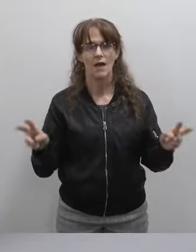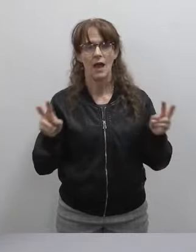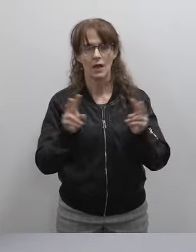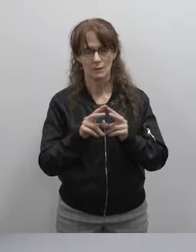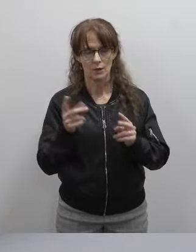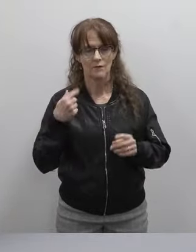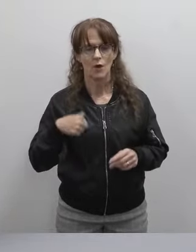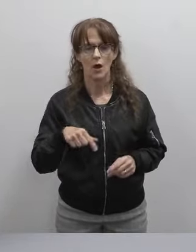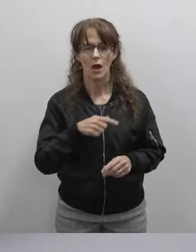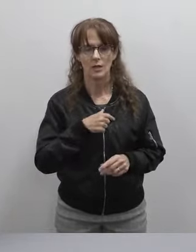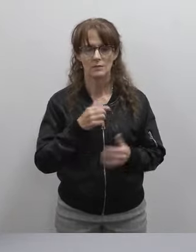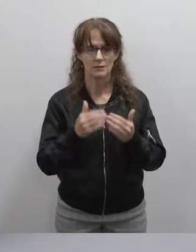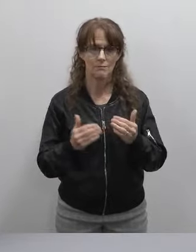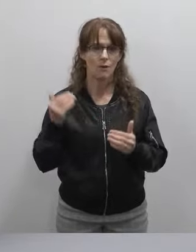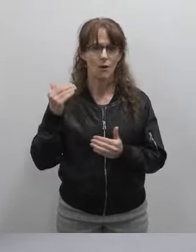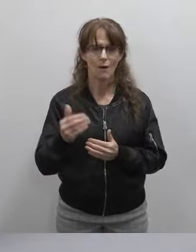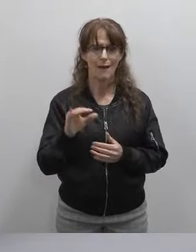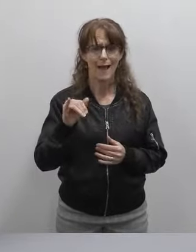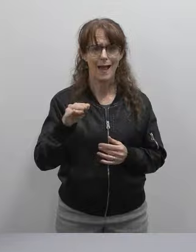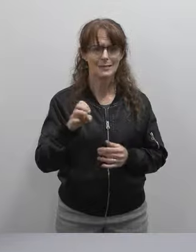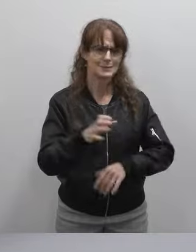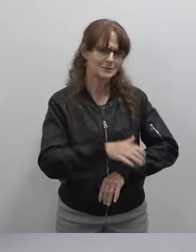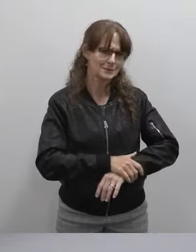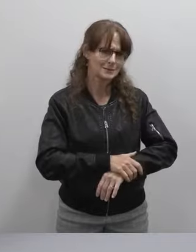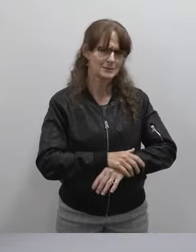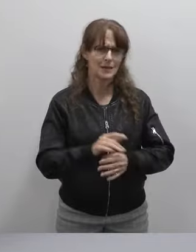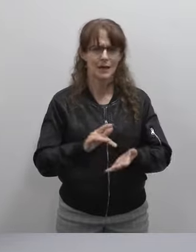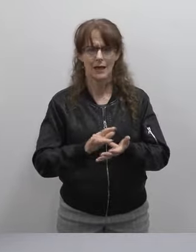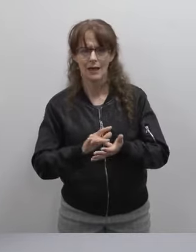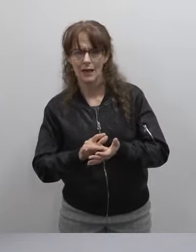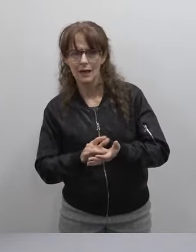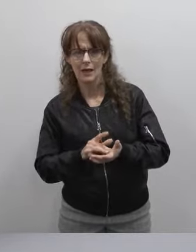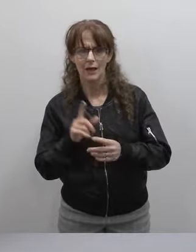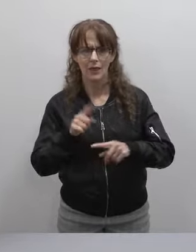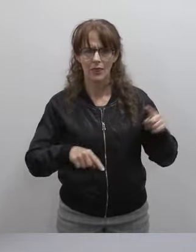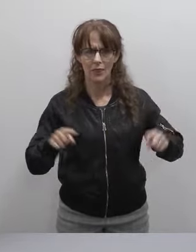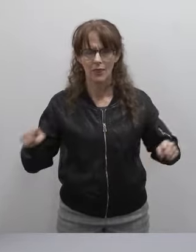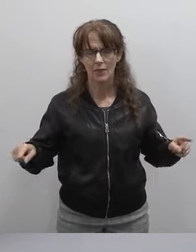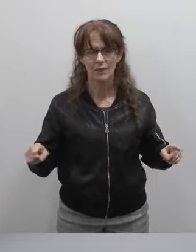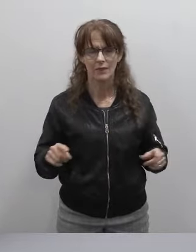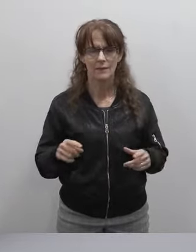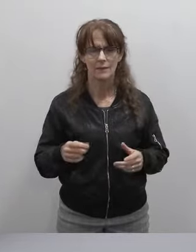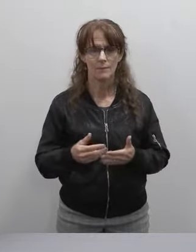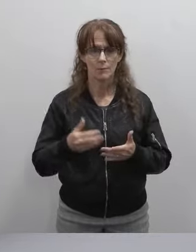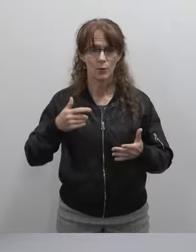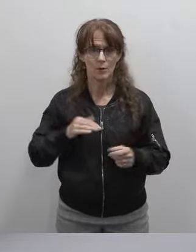beyond ice packs, Tylenol, all of the things that were pre-pandemic experiences,